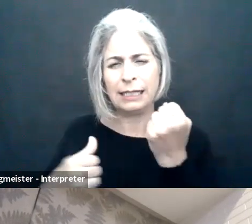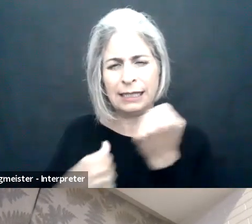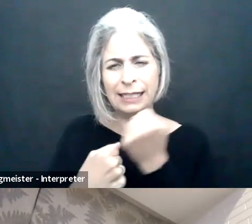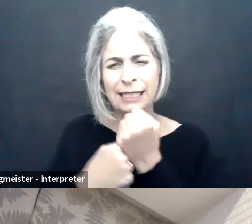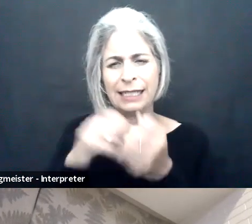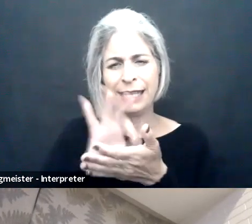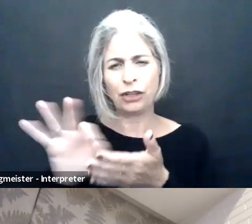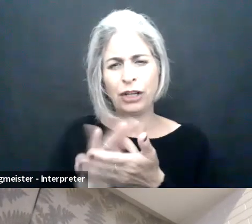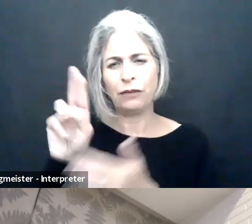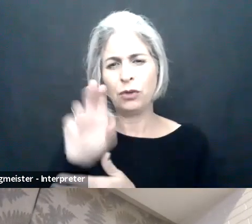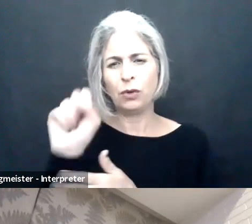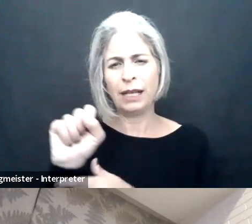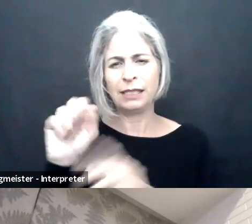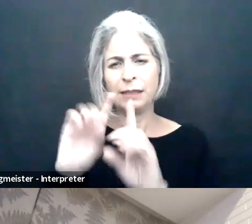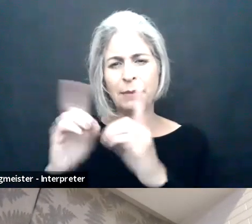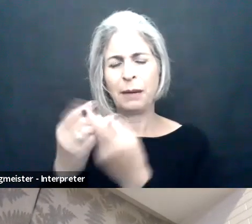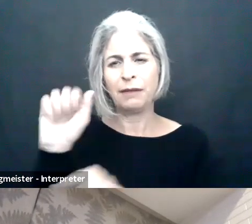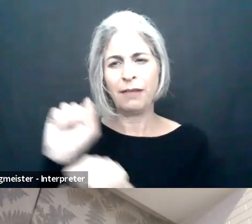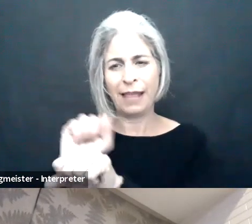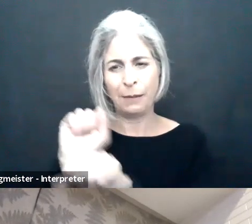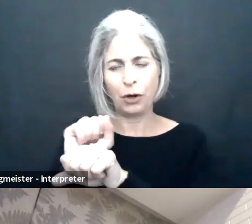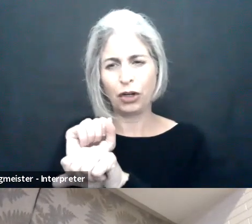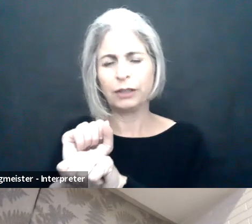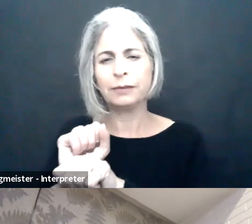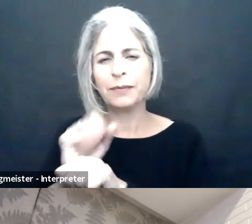As you all know Jennifer Sheehy is a